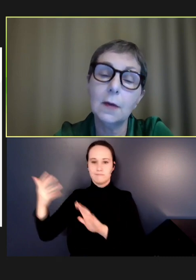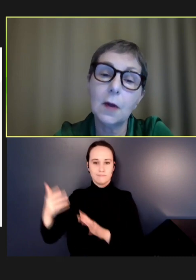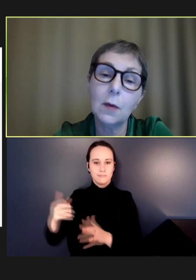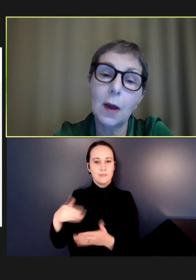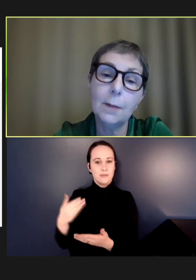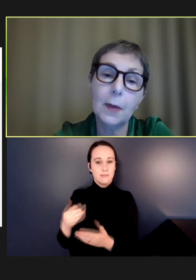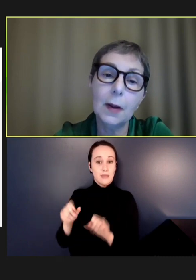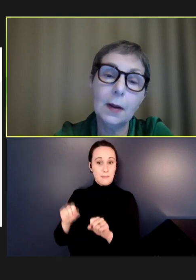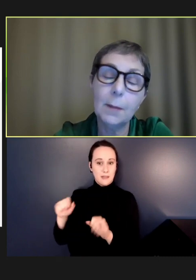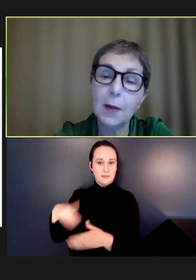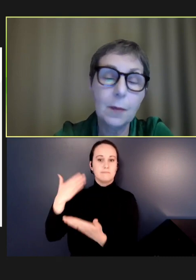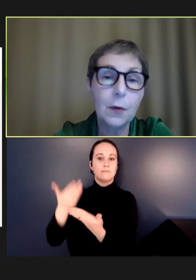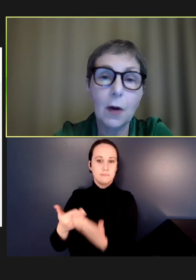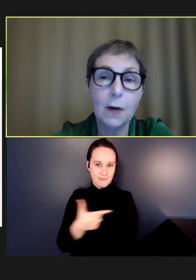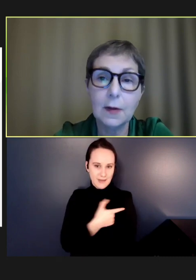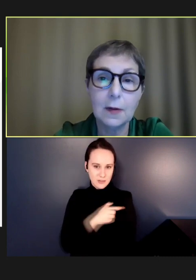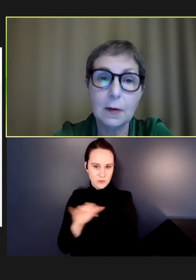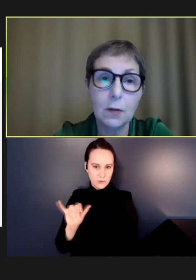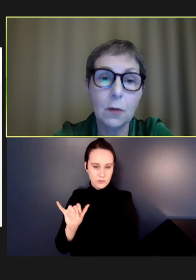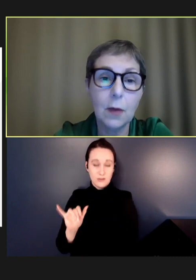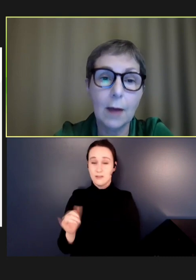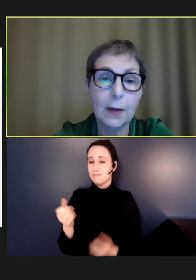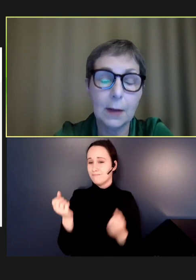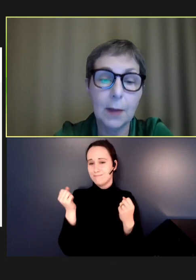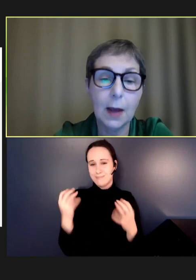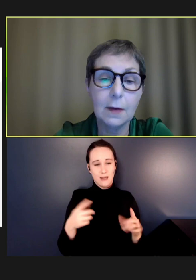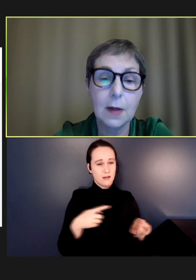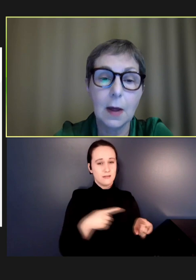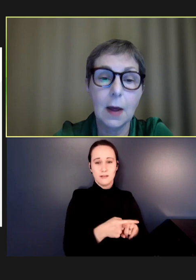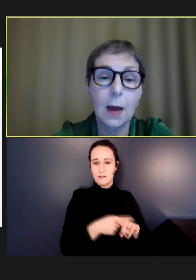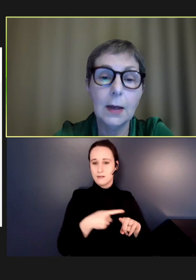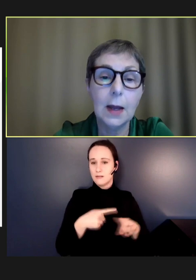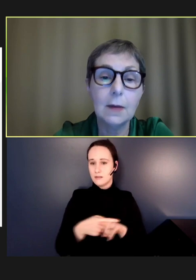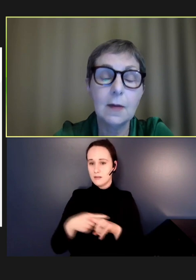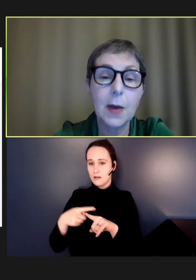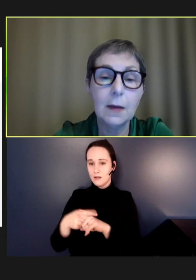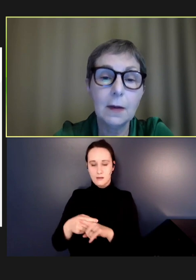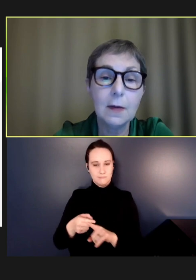So, in multiple crises that are all having an impact, and yet, despite this,